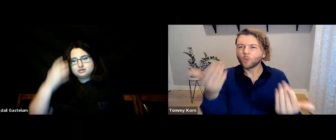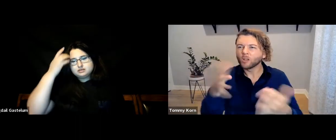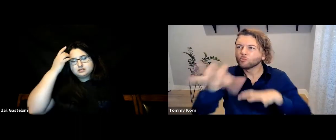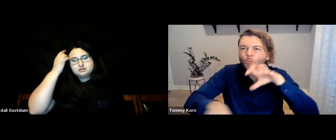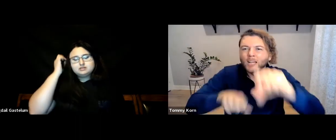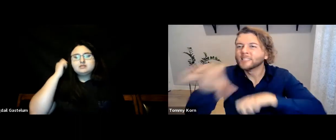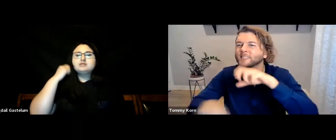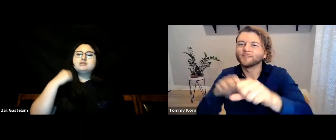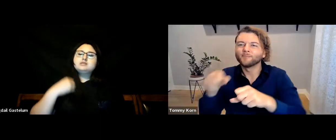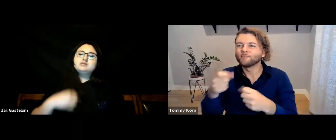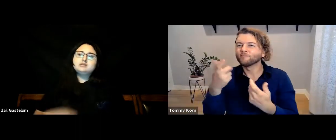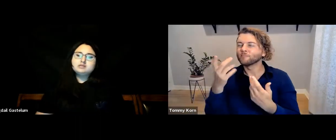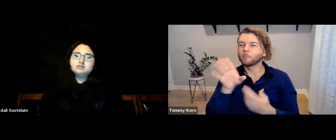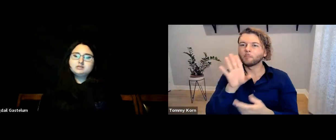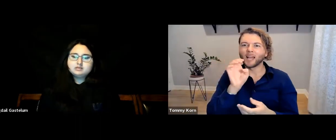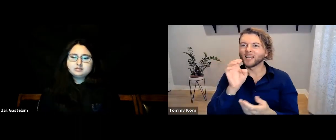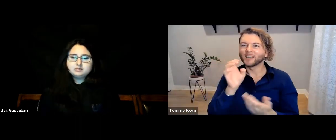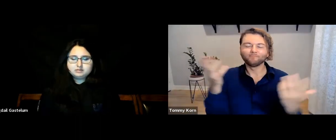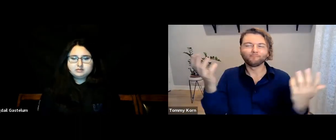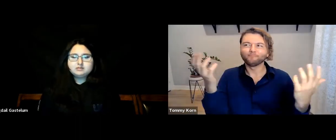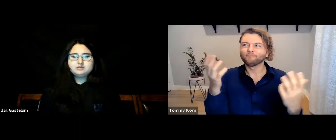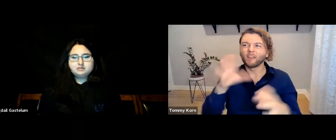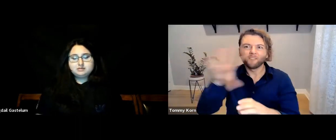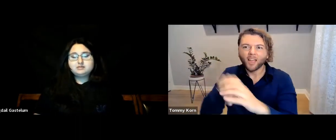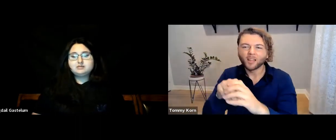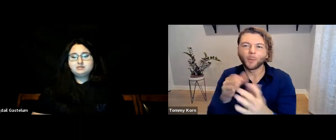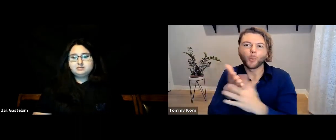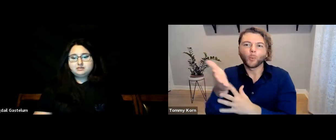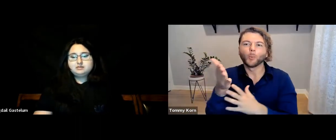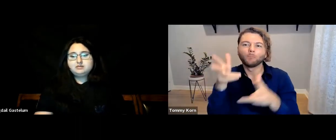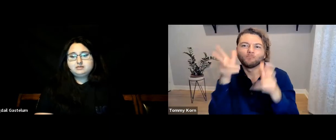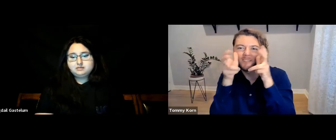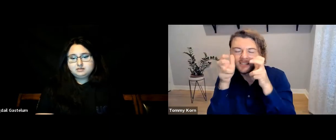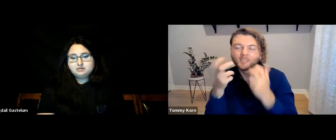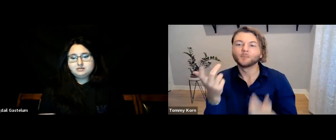Take advantage of that and be involved receptively.